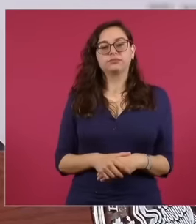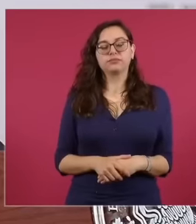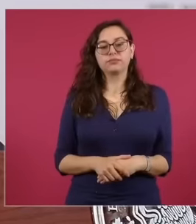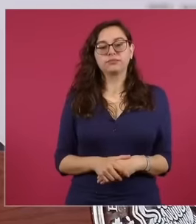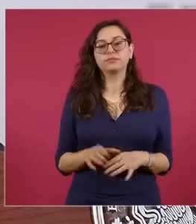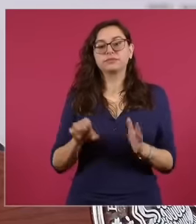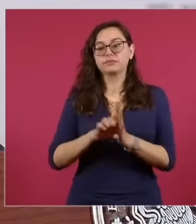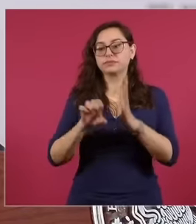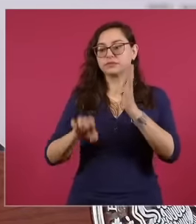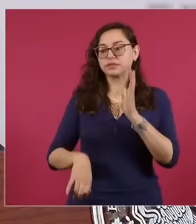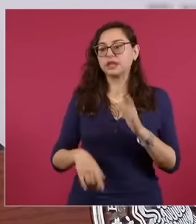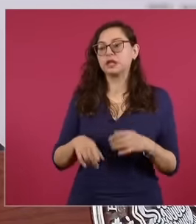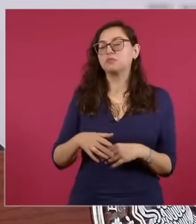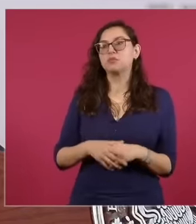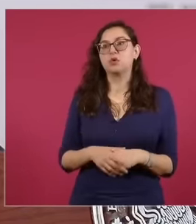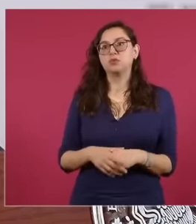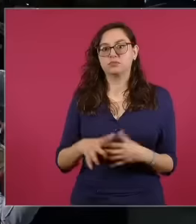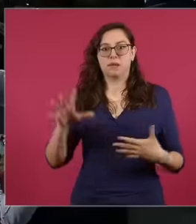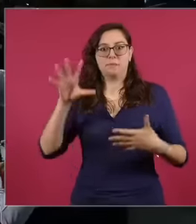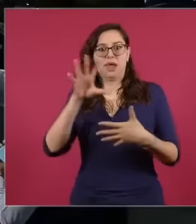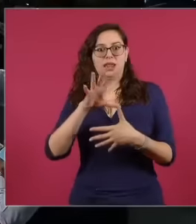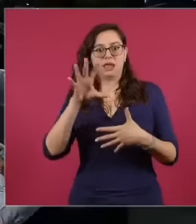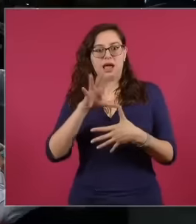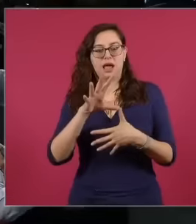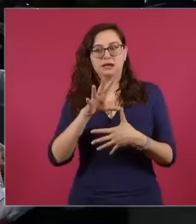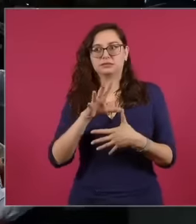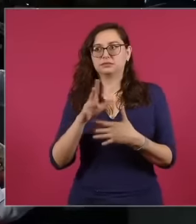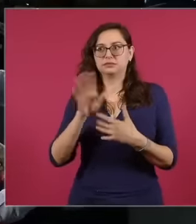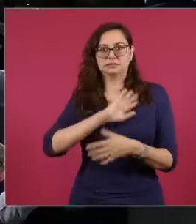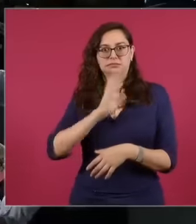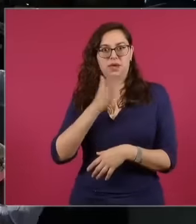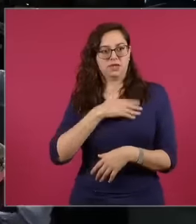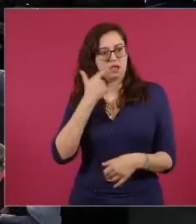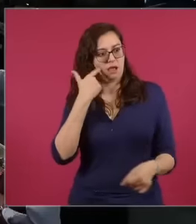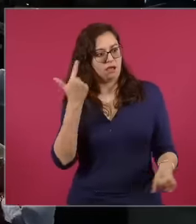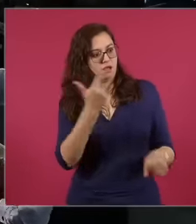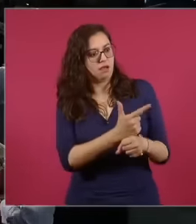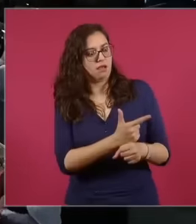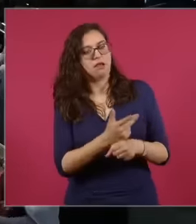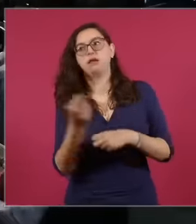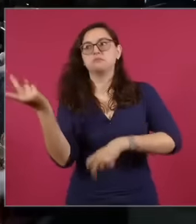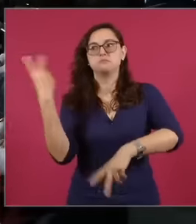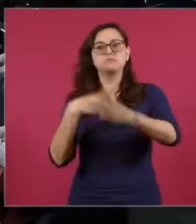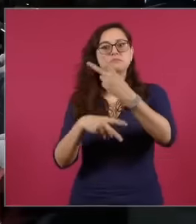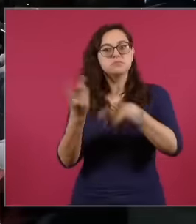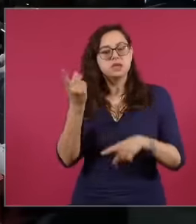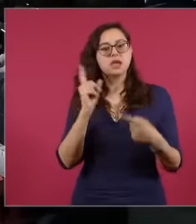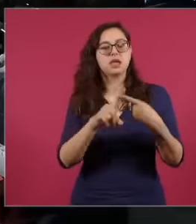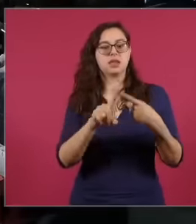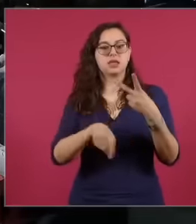America when the triumph of the